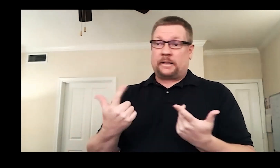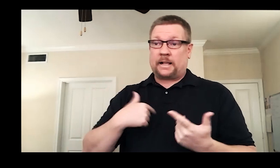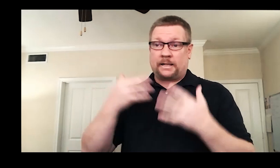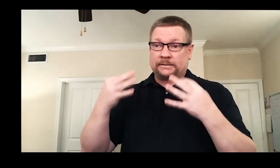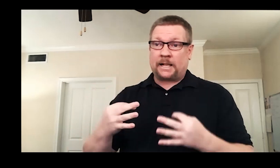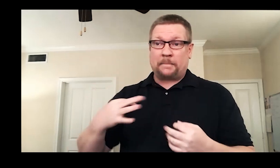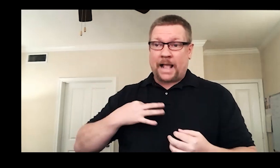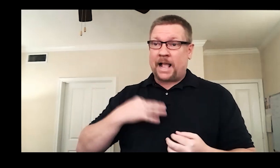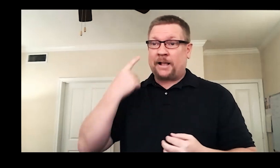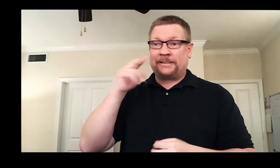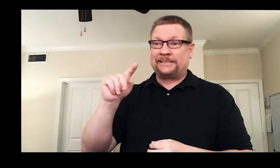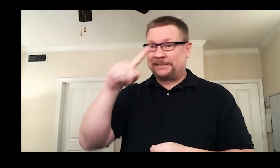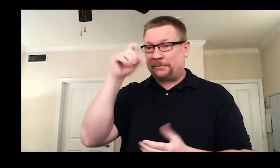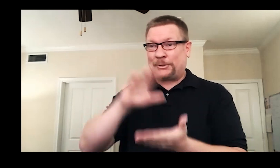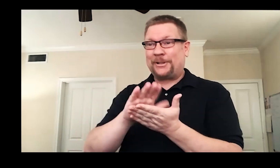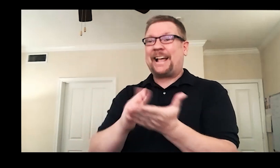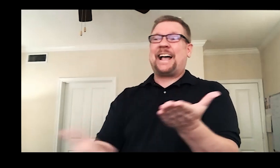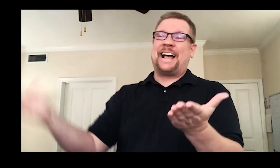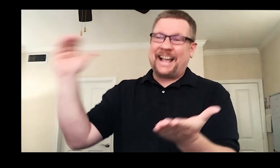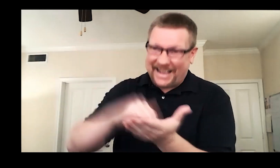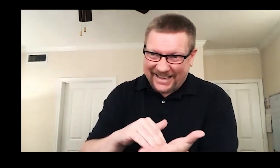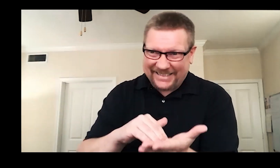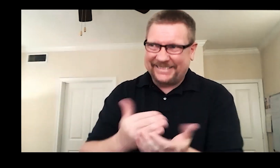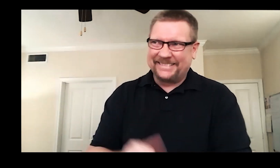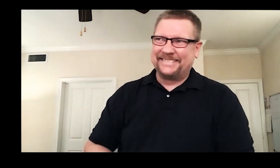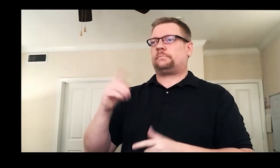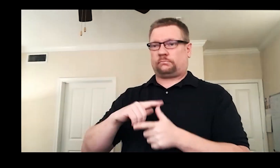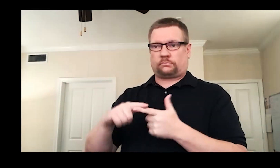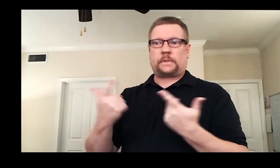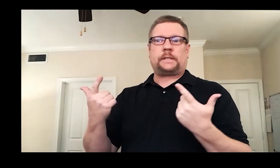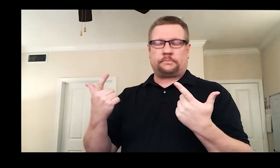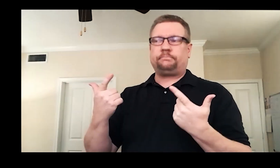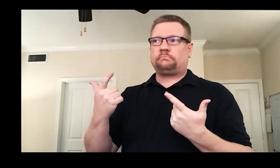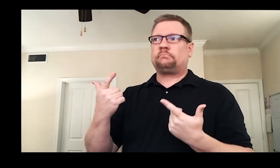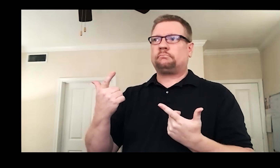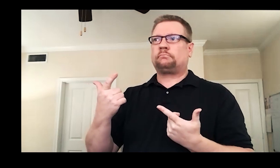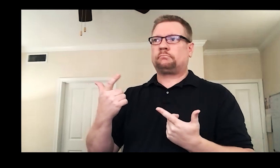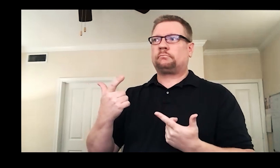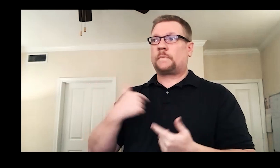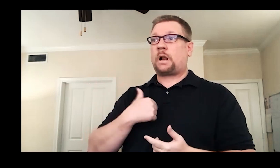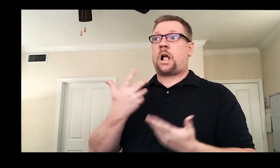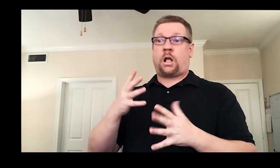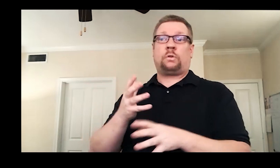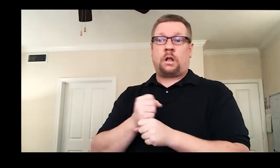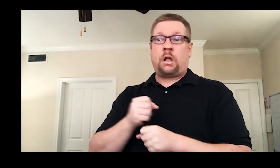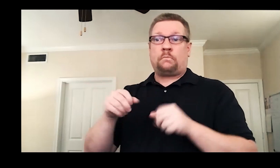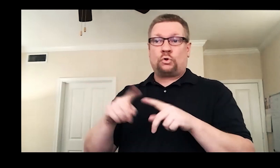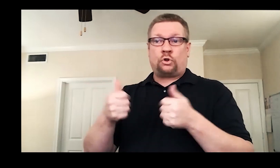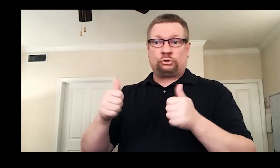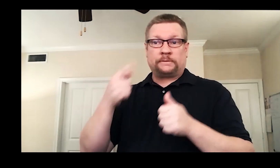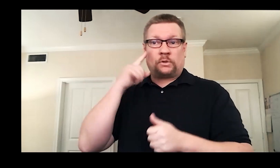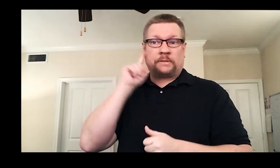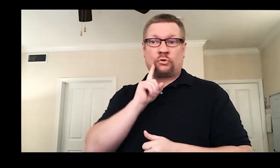NTD's summer school program all over again. It was then they offered me the opportunity to audition